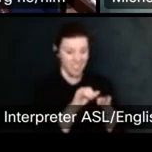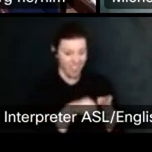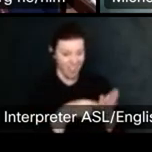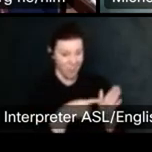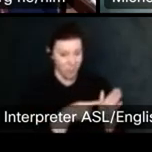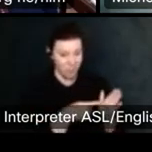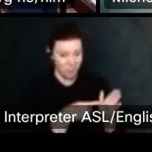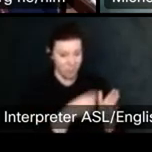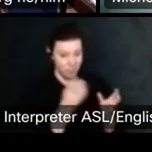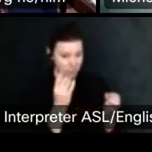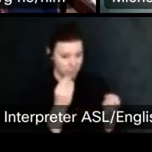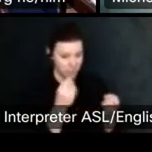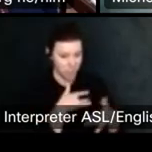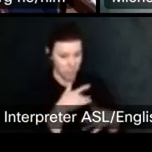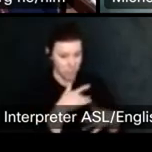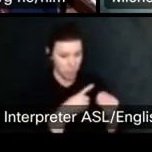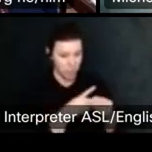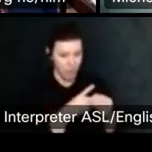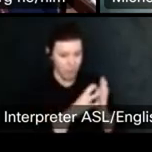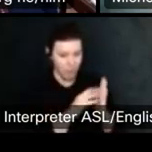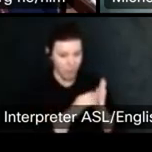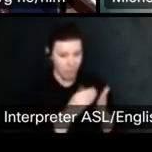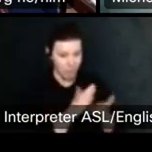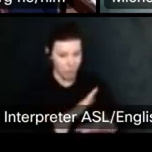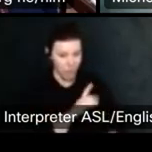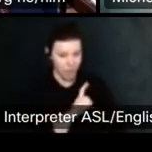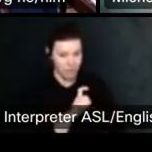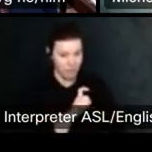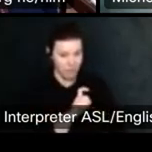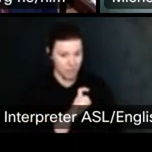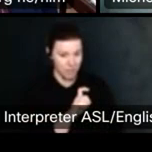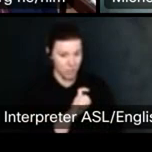Or is that kind of a case by case basis?